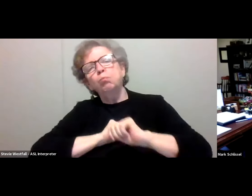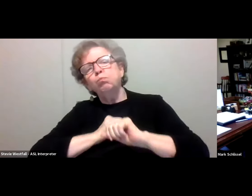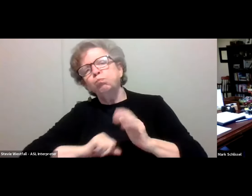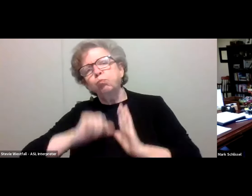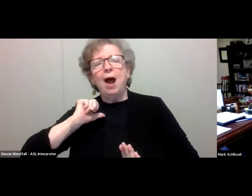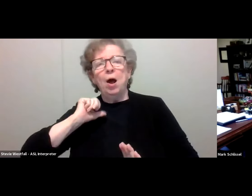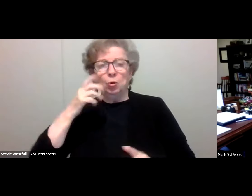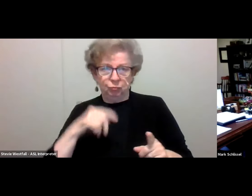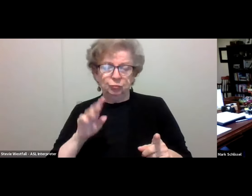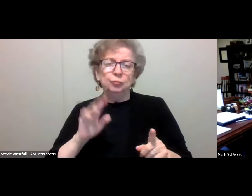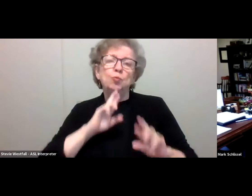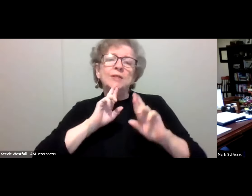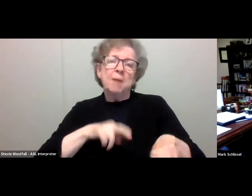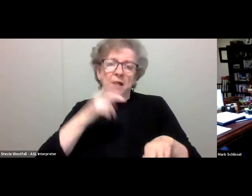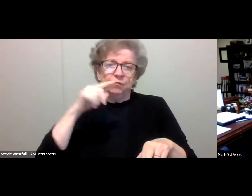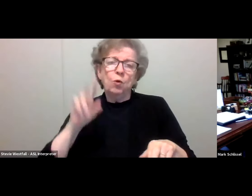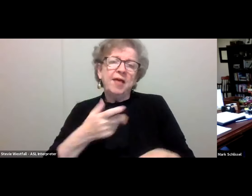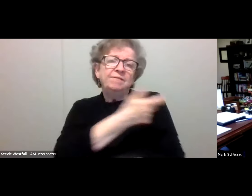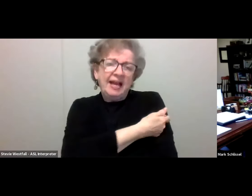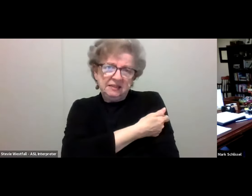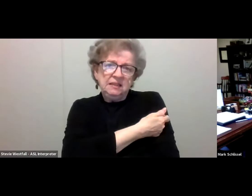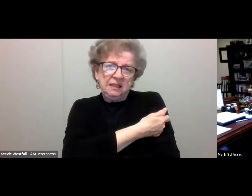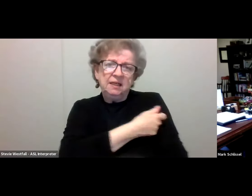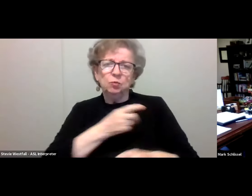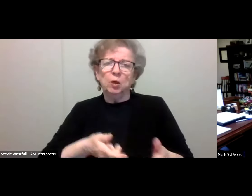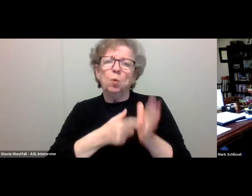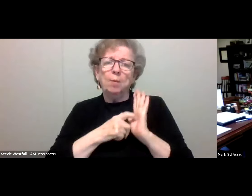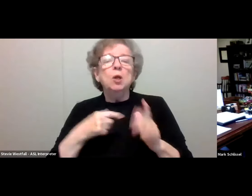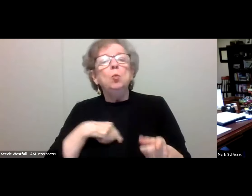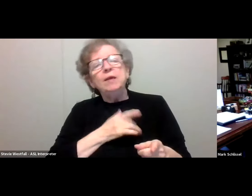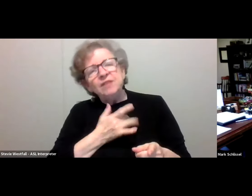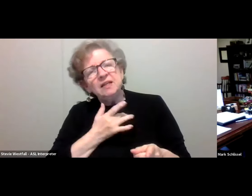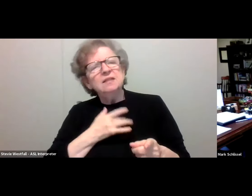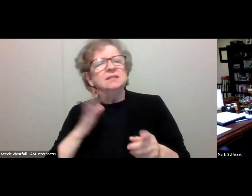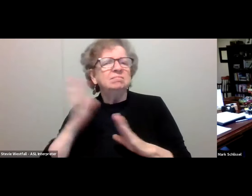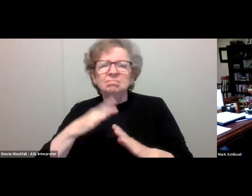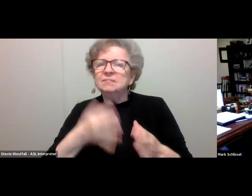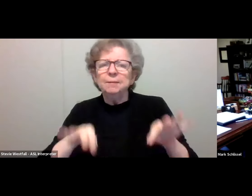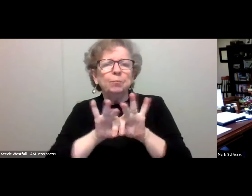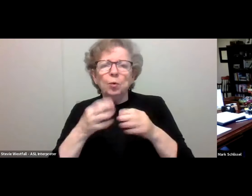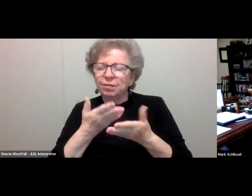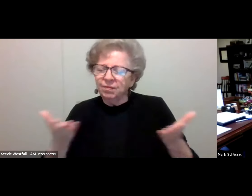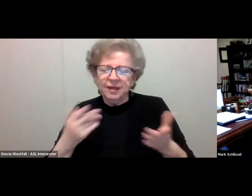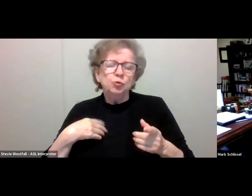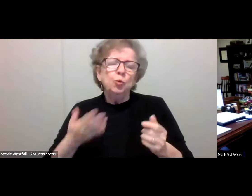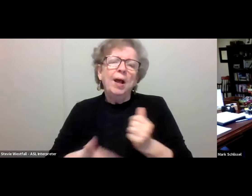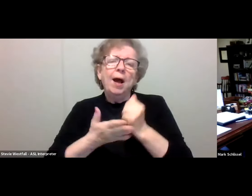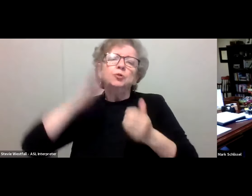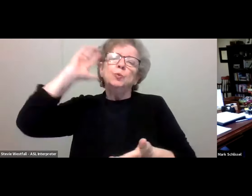This remains the single most important thing we can do as a community to limit spread and severity of disease.